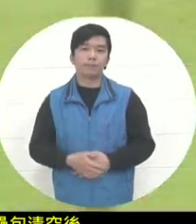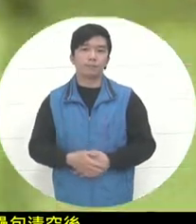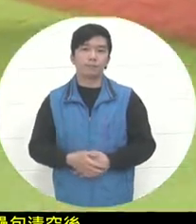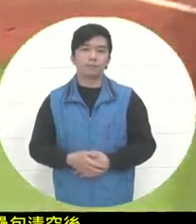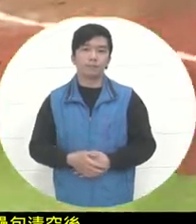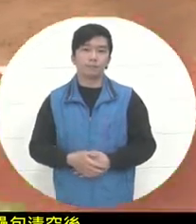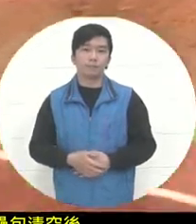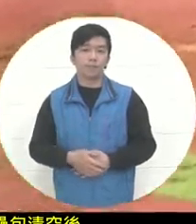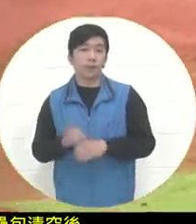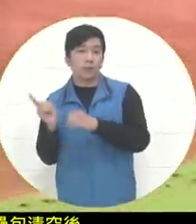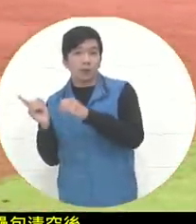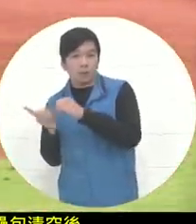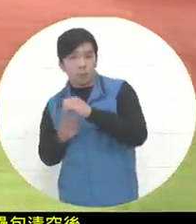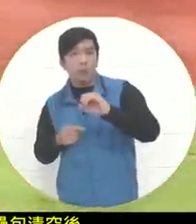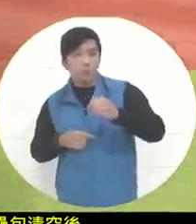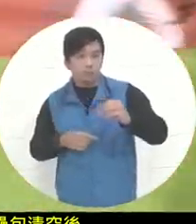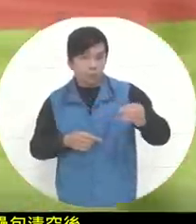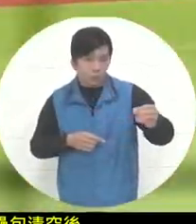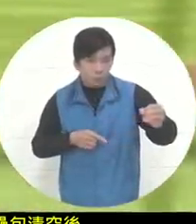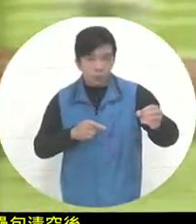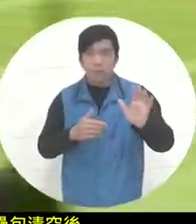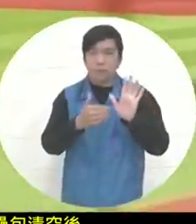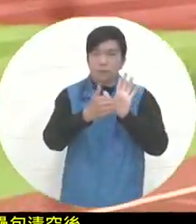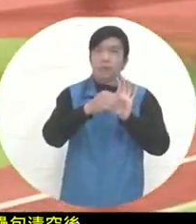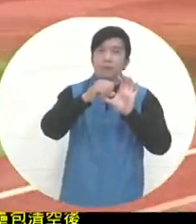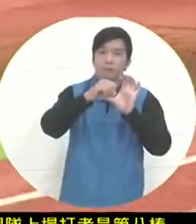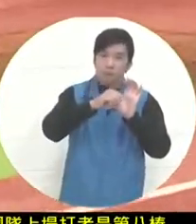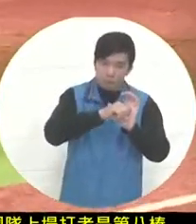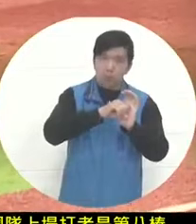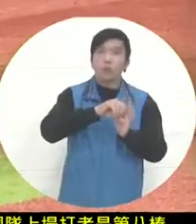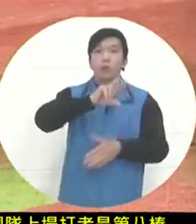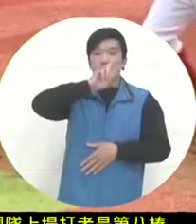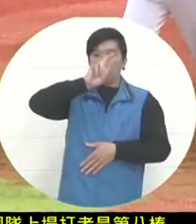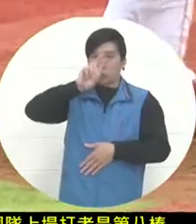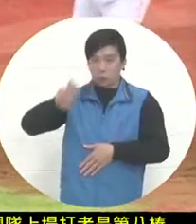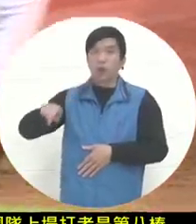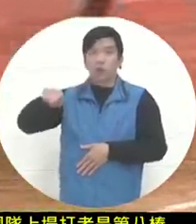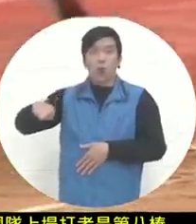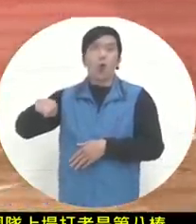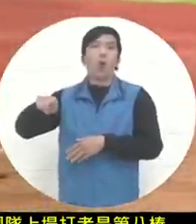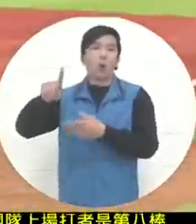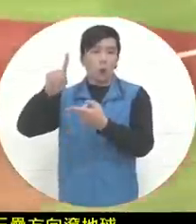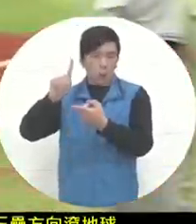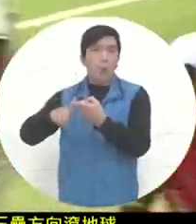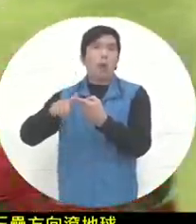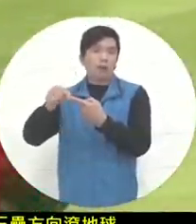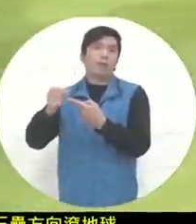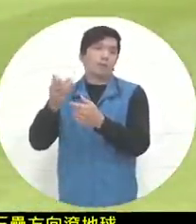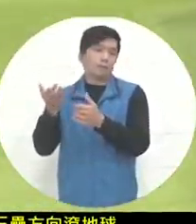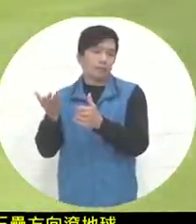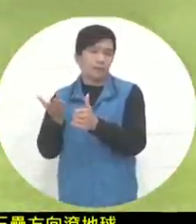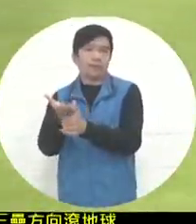in-game directional ground ball needs to be handled well and the pass is accurate this time. There is no problem. Three outs also ended